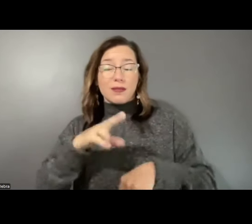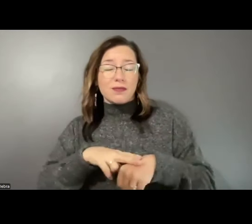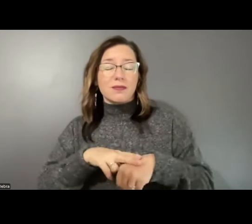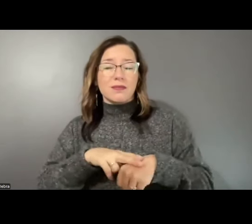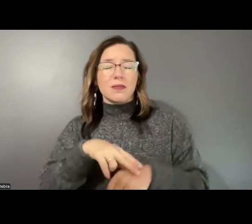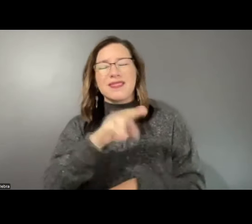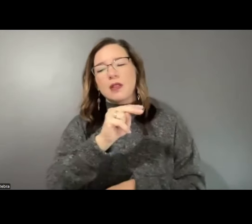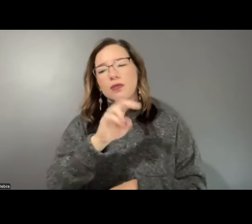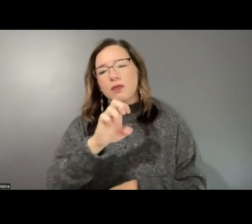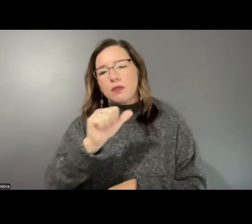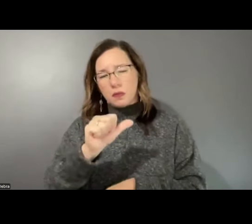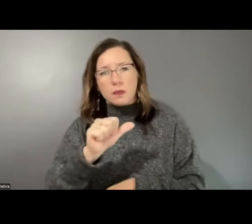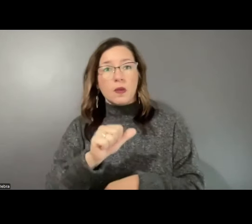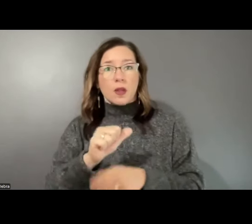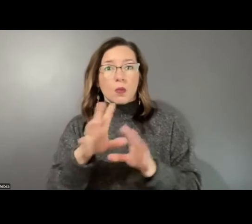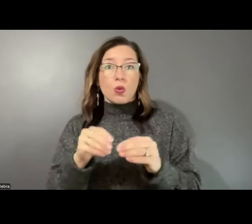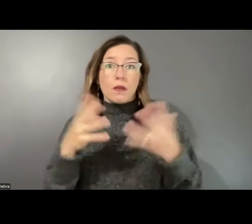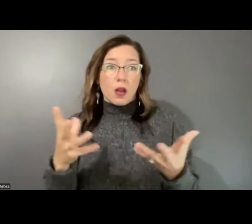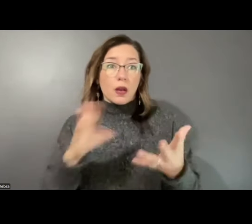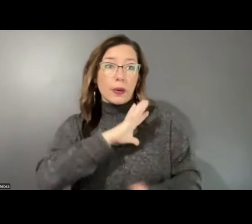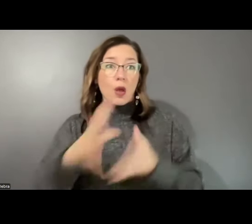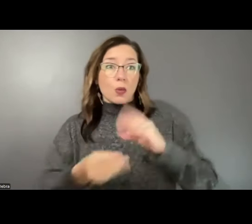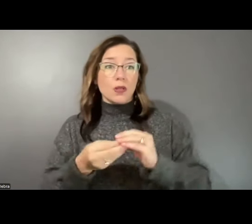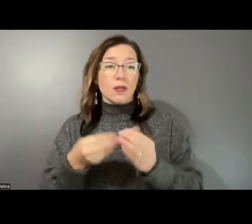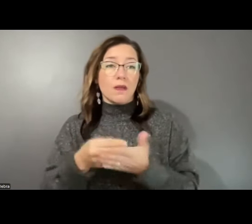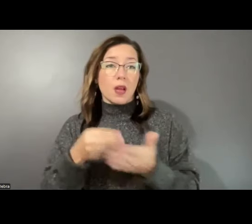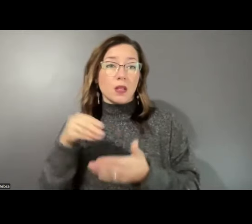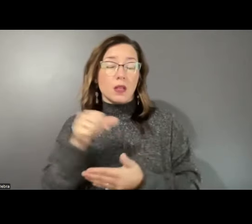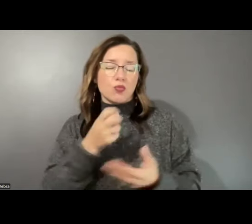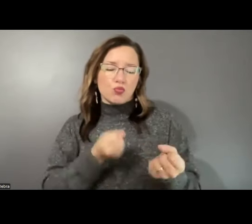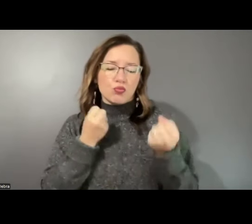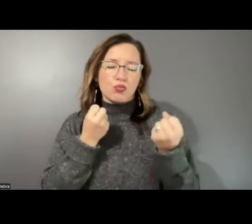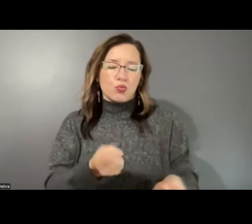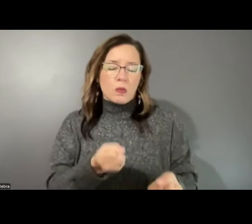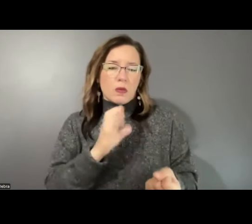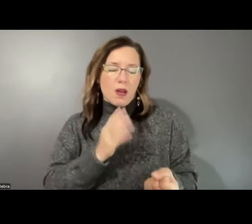and expansive funding opportunities to strengthen the nation's arts and cultural ecosystem. Through